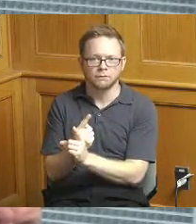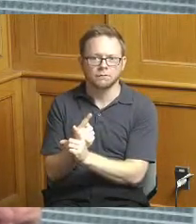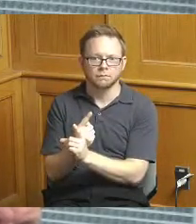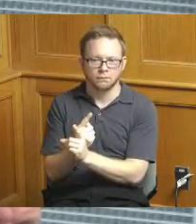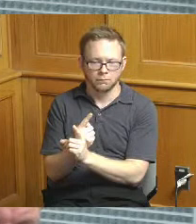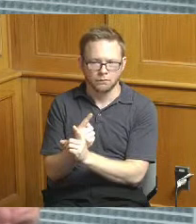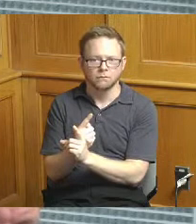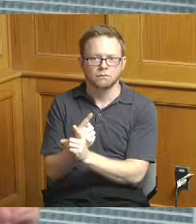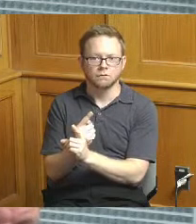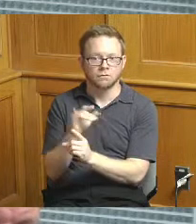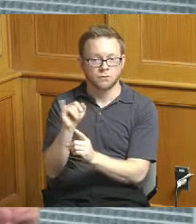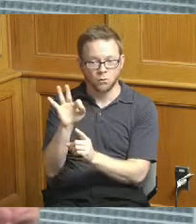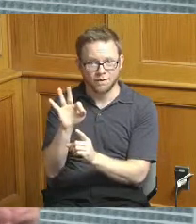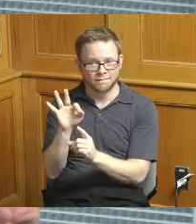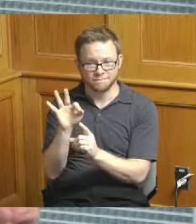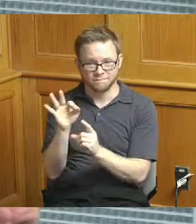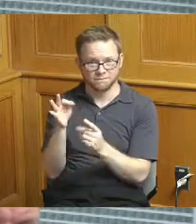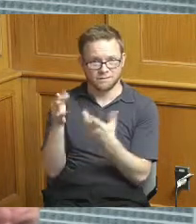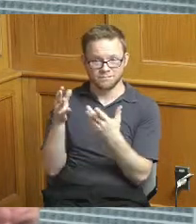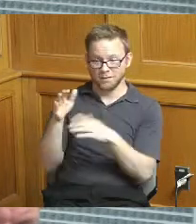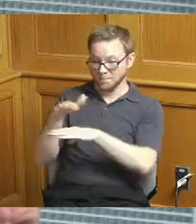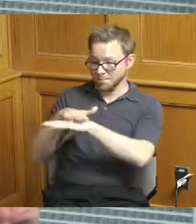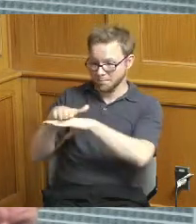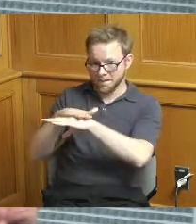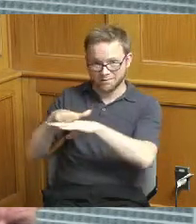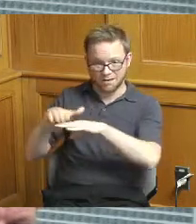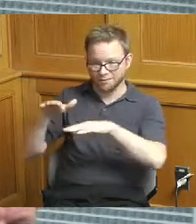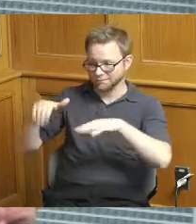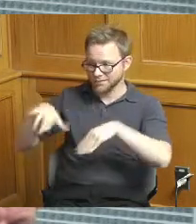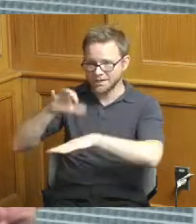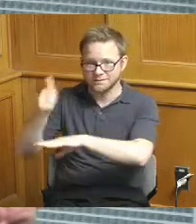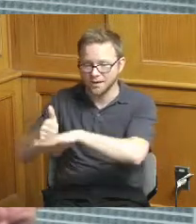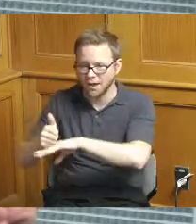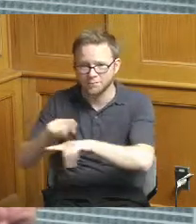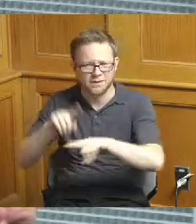no idea where you're going to end up at when that bridge program was put together the projects that